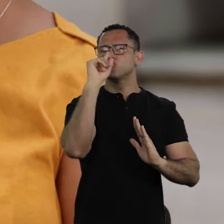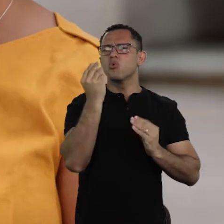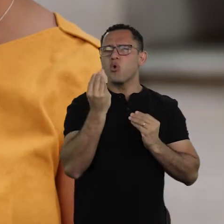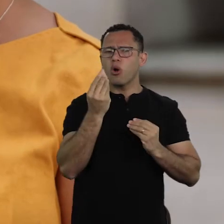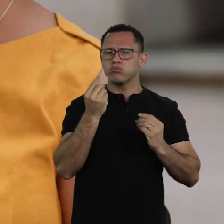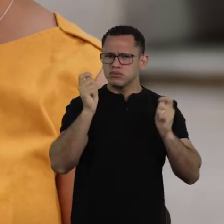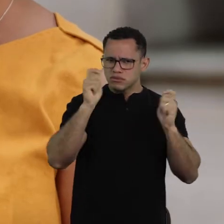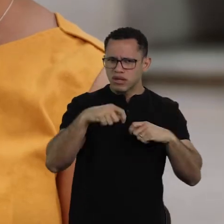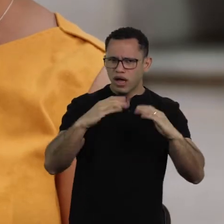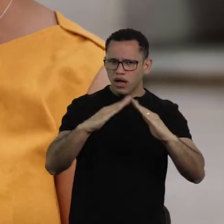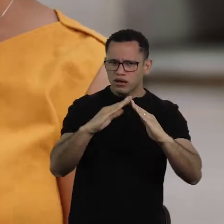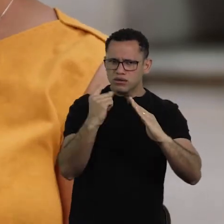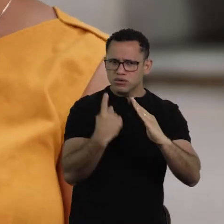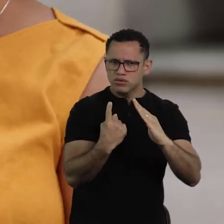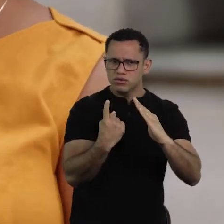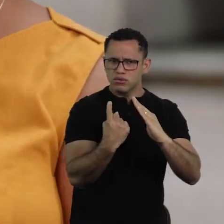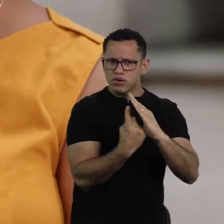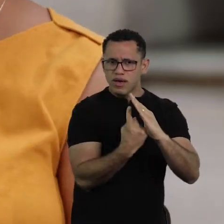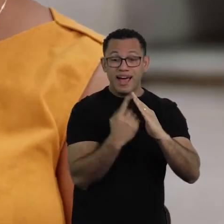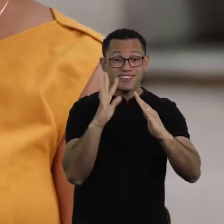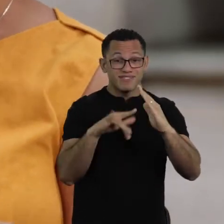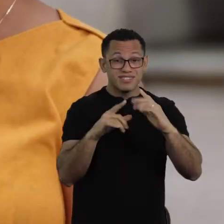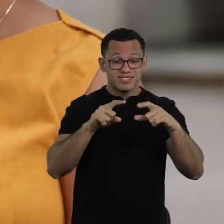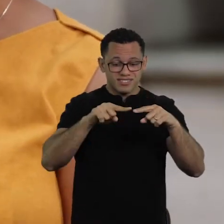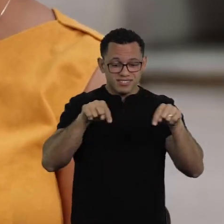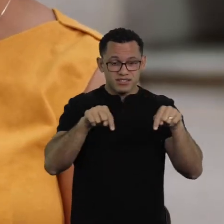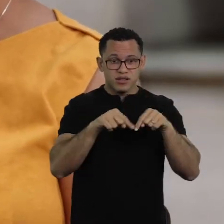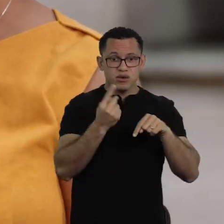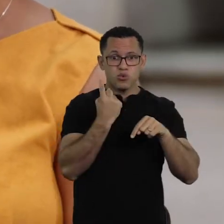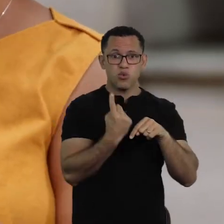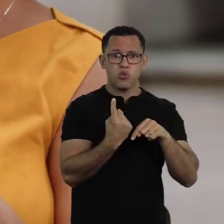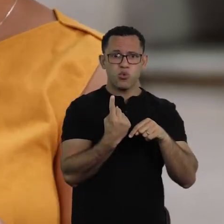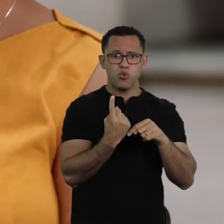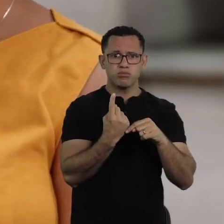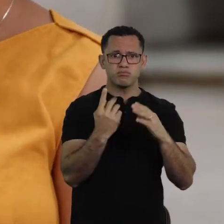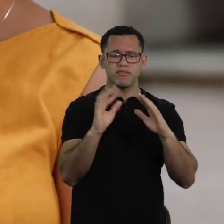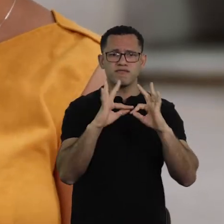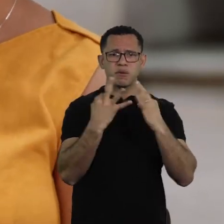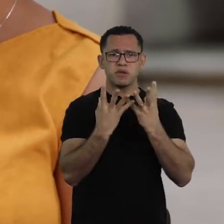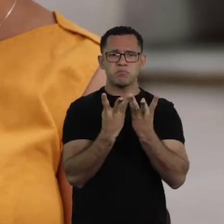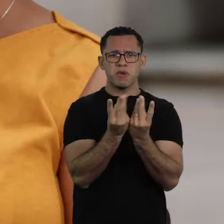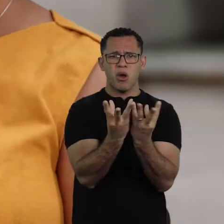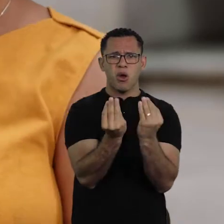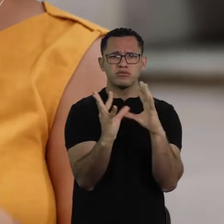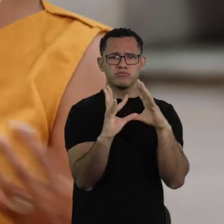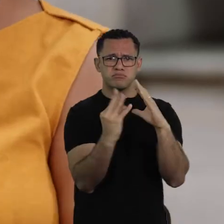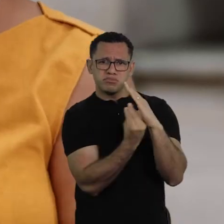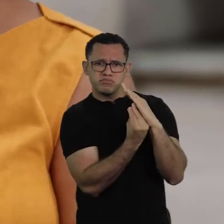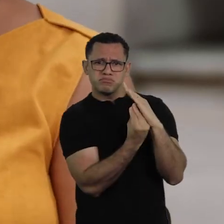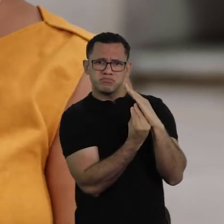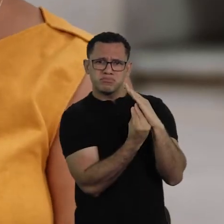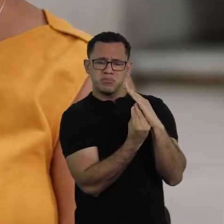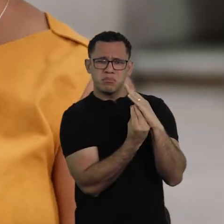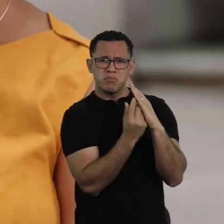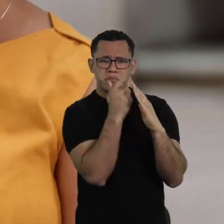for these people to stay at home, often a single-room house with many people and they needed to make a living,